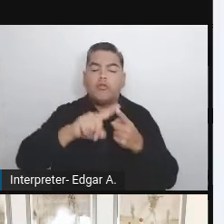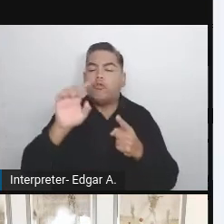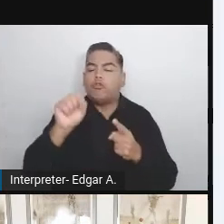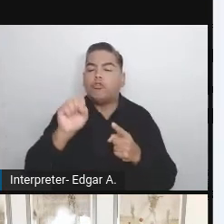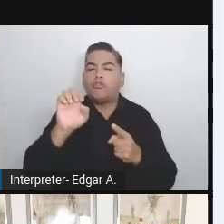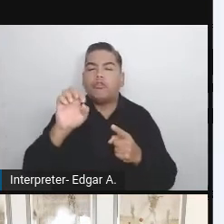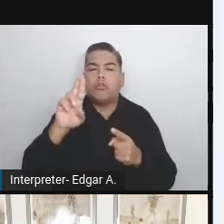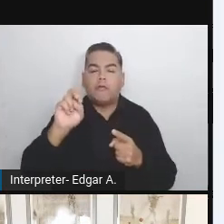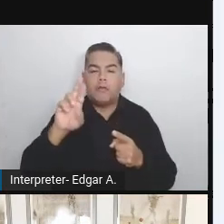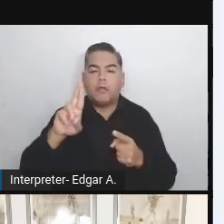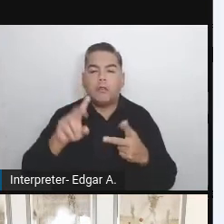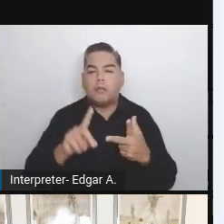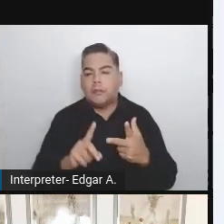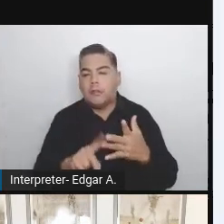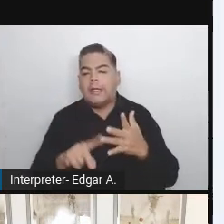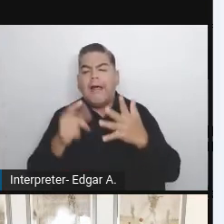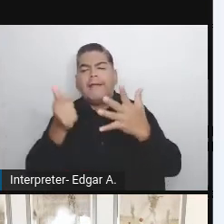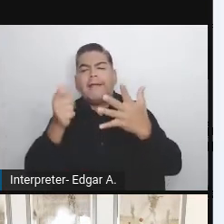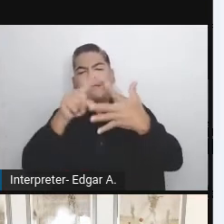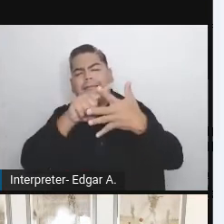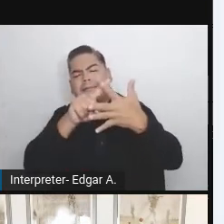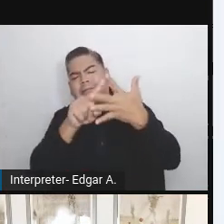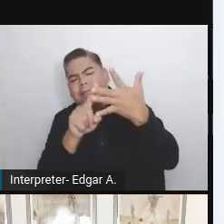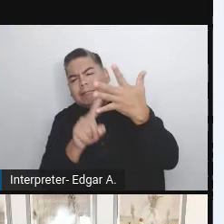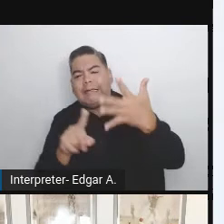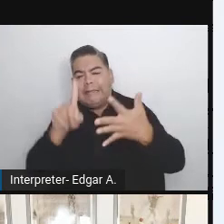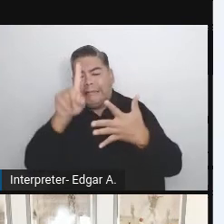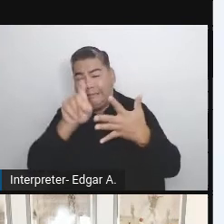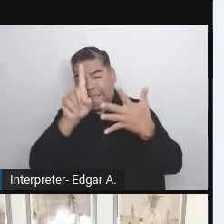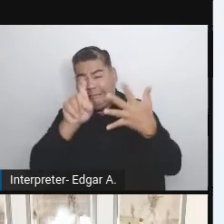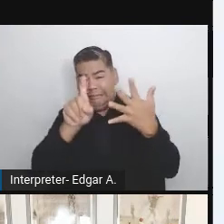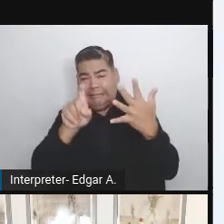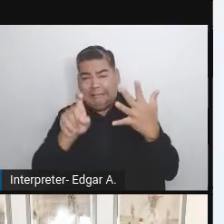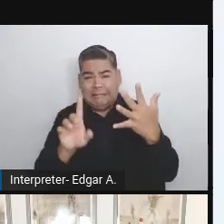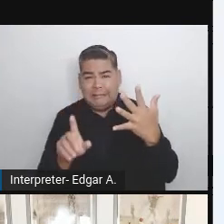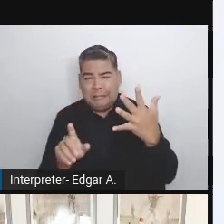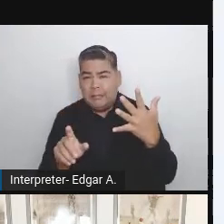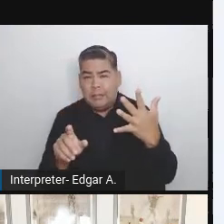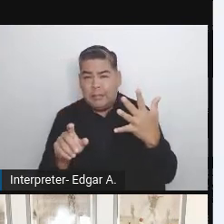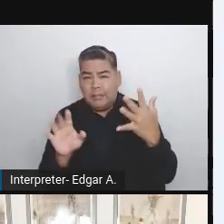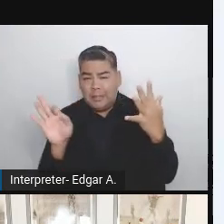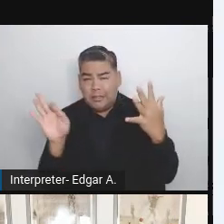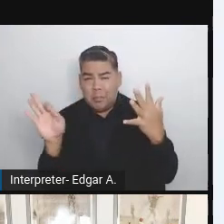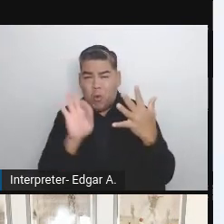What's important, if any of those tests at some point fails,